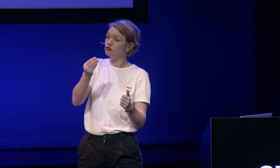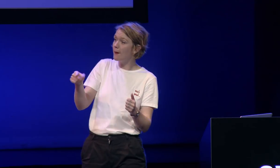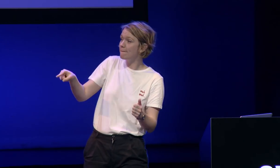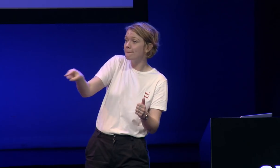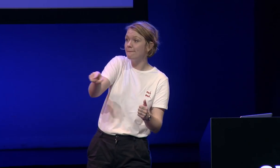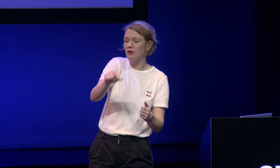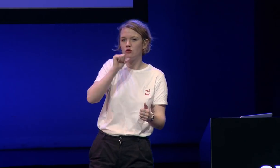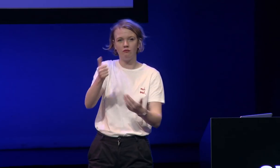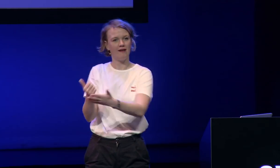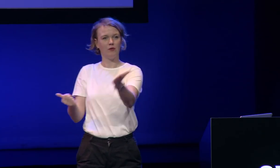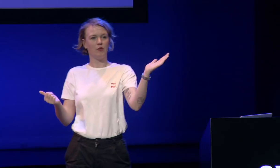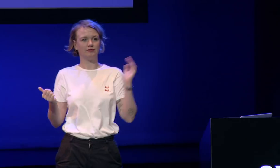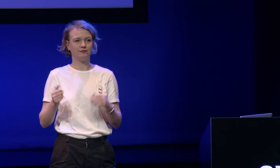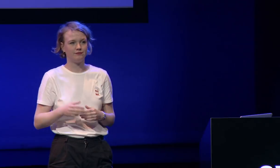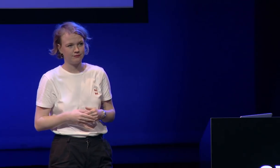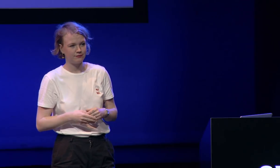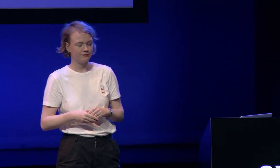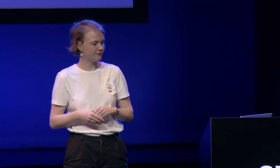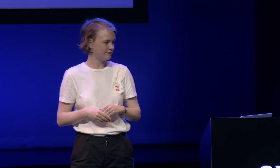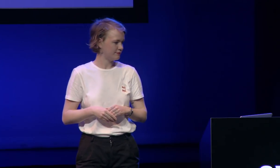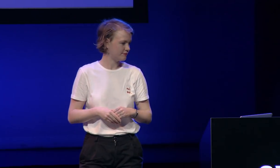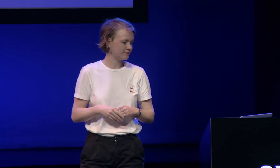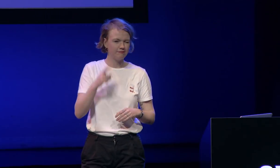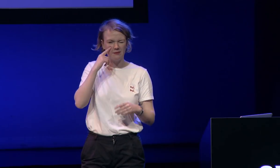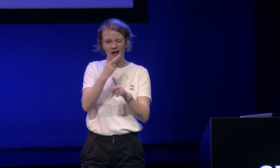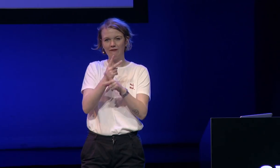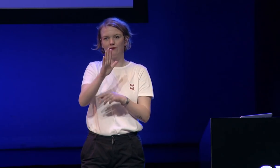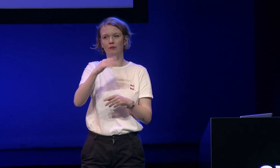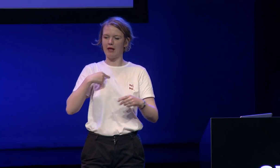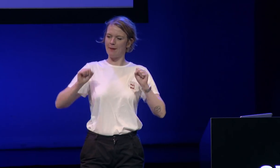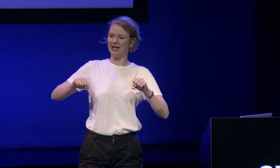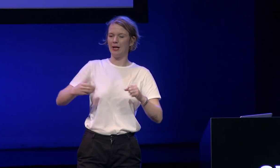solutions might work for some people not for everybody else I have to be